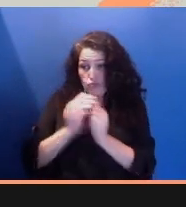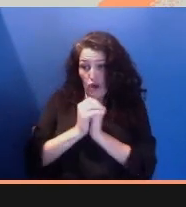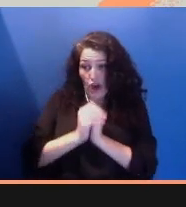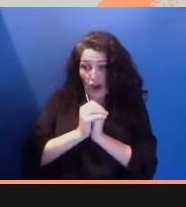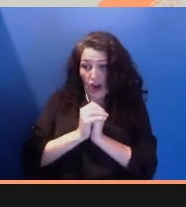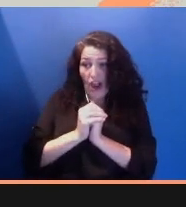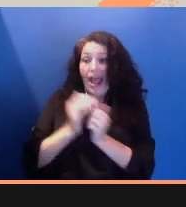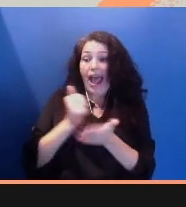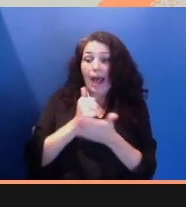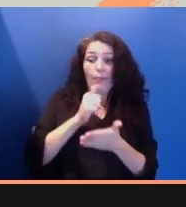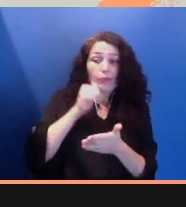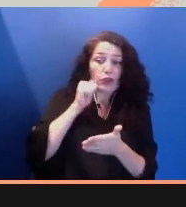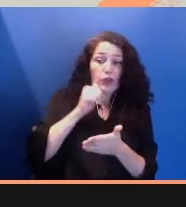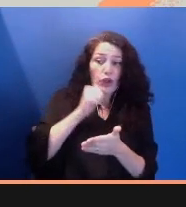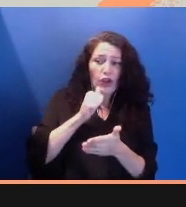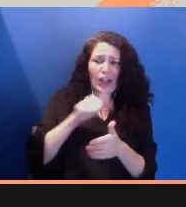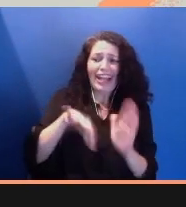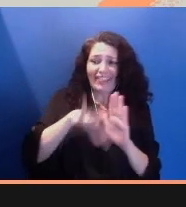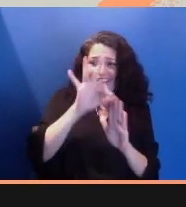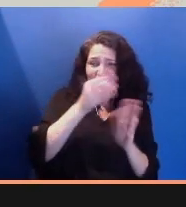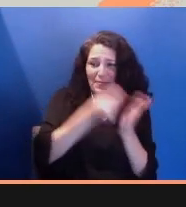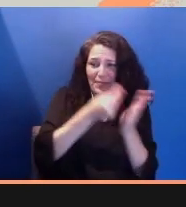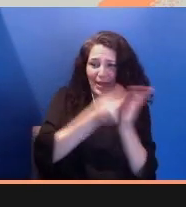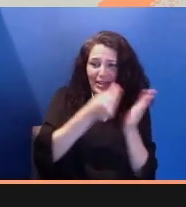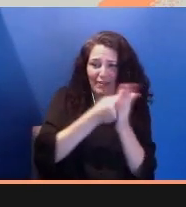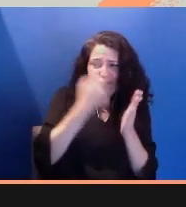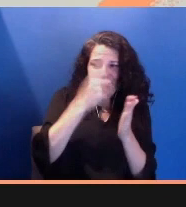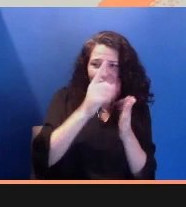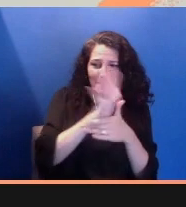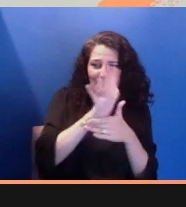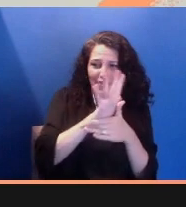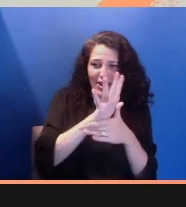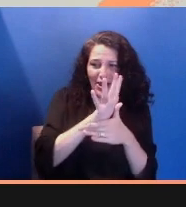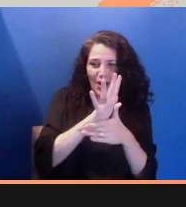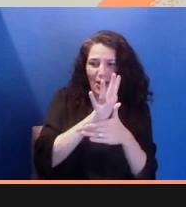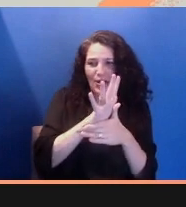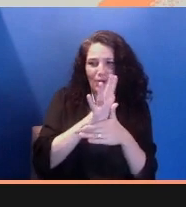about that woman soldier rebel. It's been so long. She'd been listening.